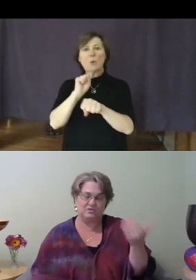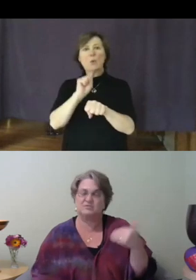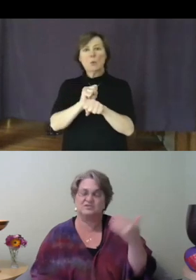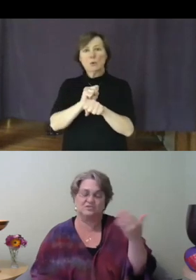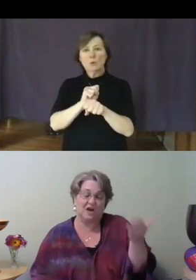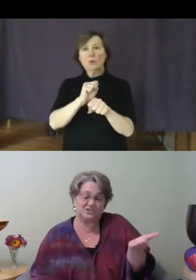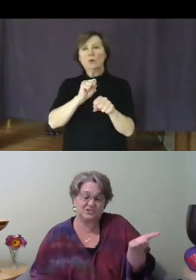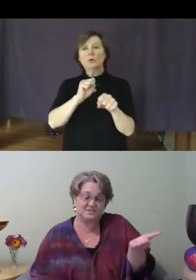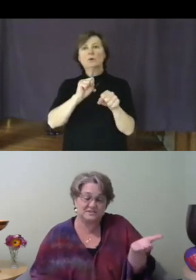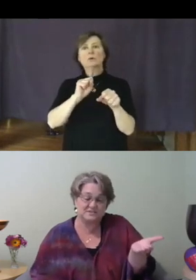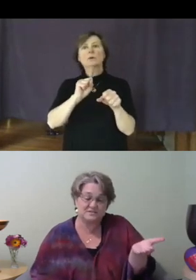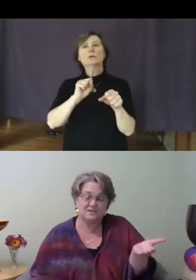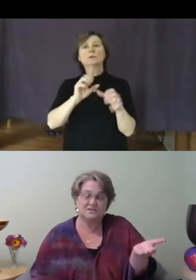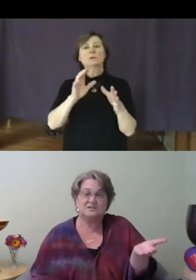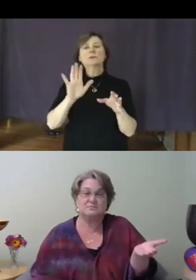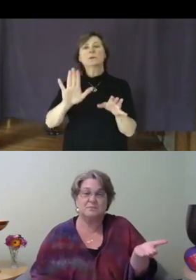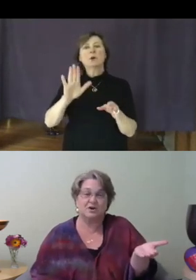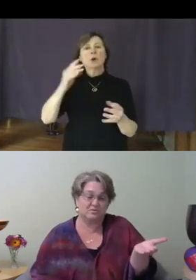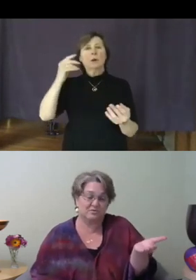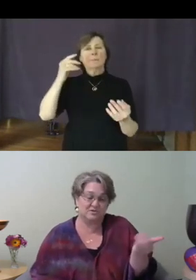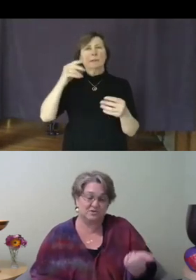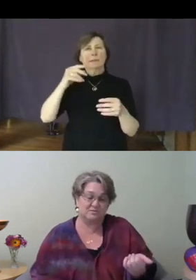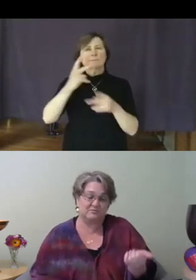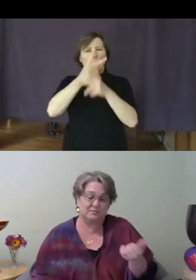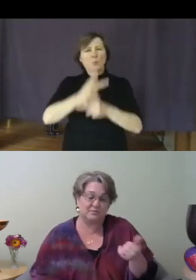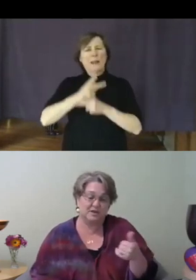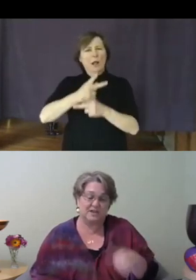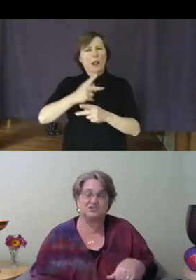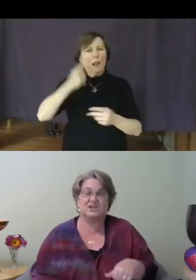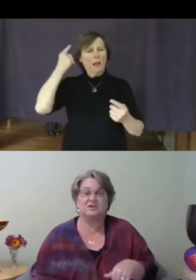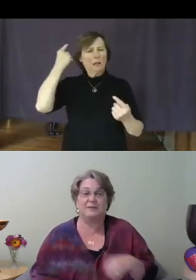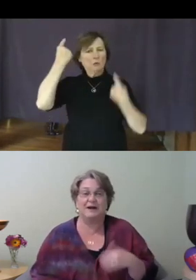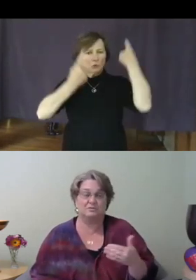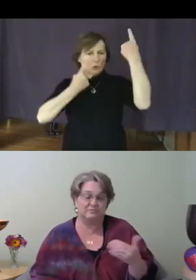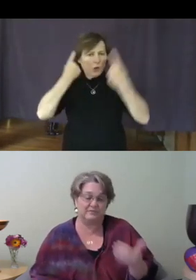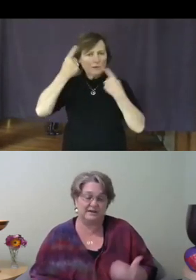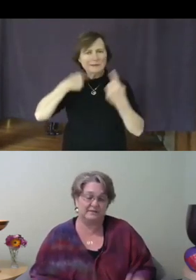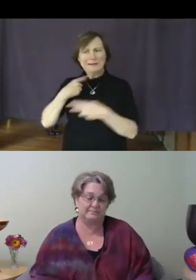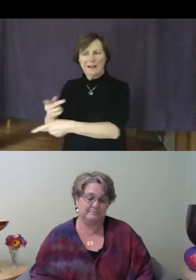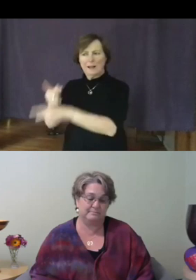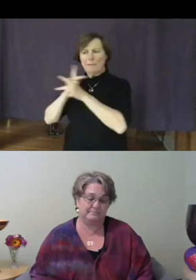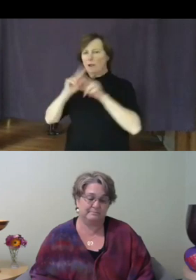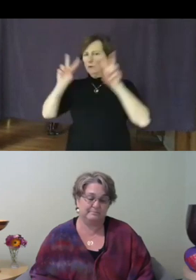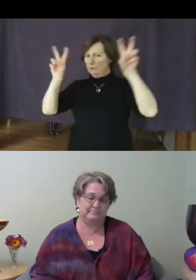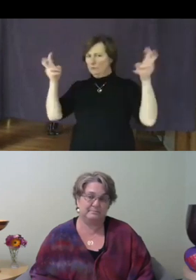"critical consciousness," to borrow the term from educator Paulo Freire.